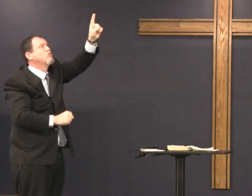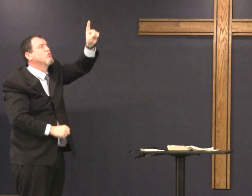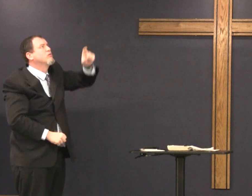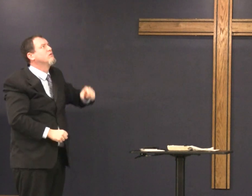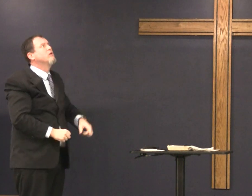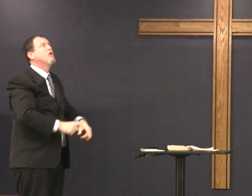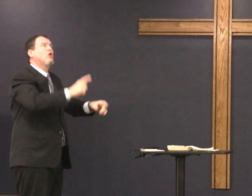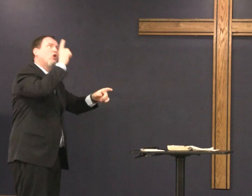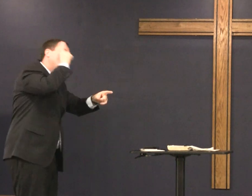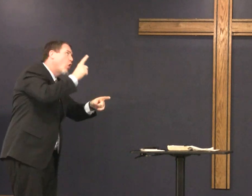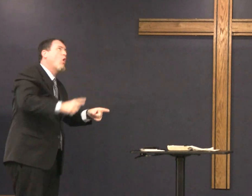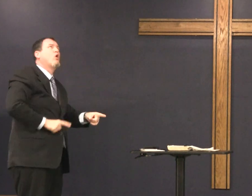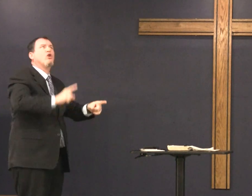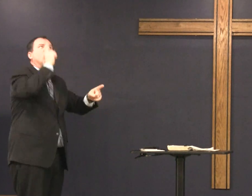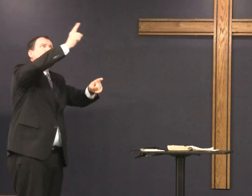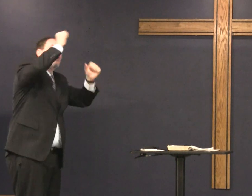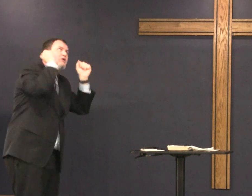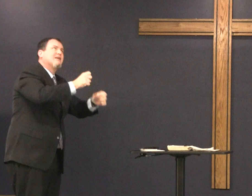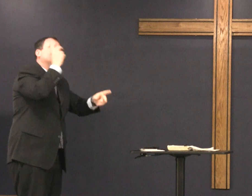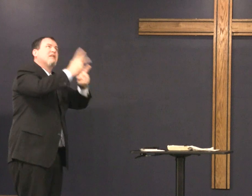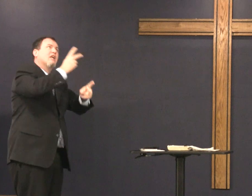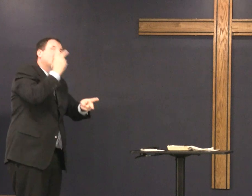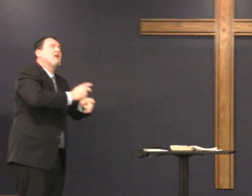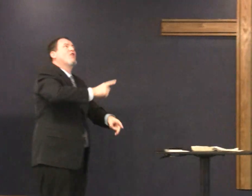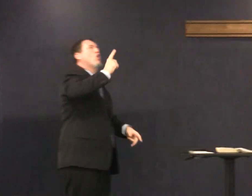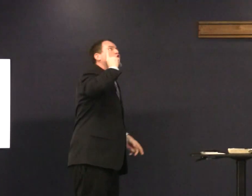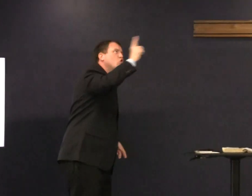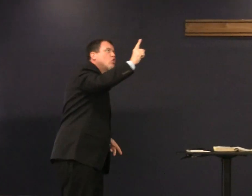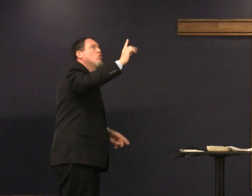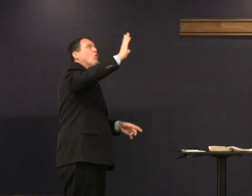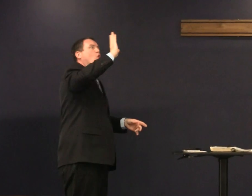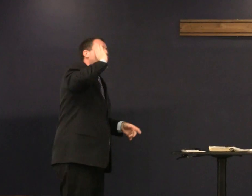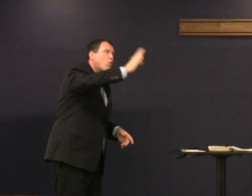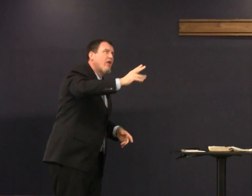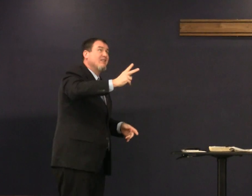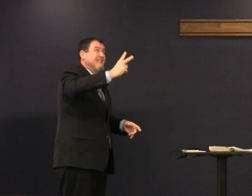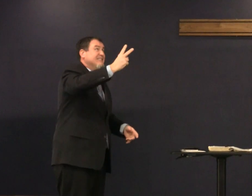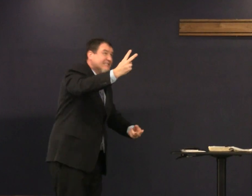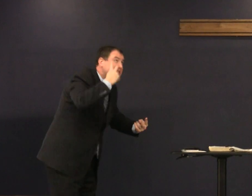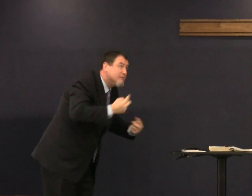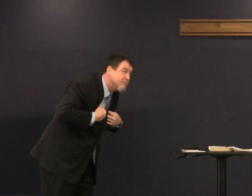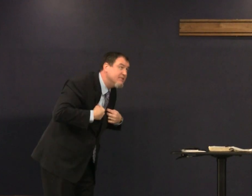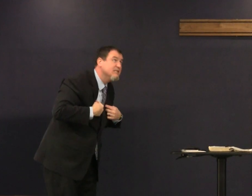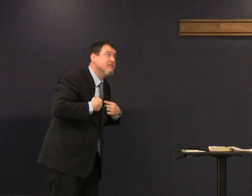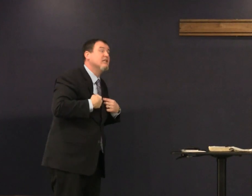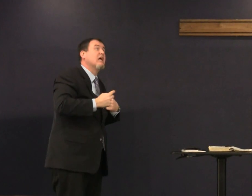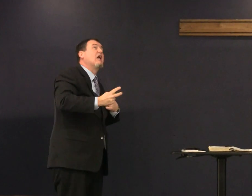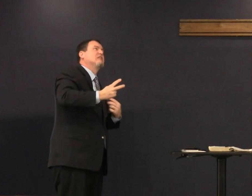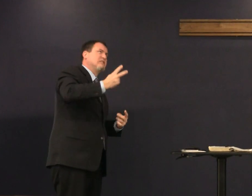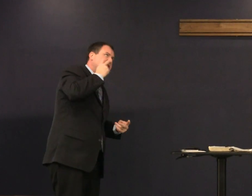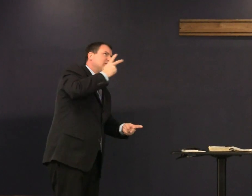Lord I trust you Lord you can take care of it you